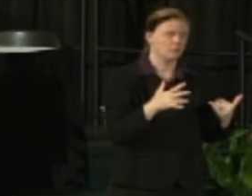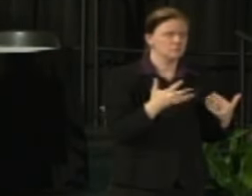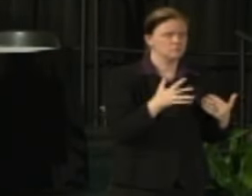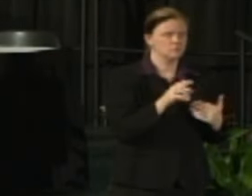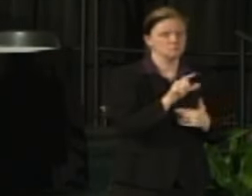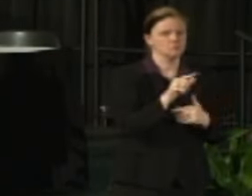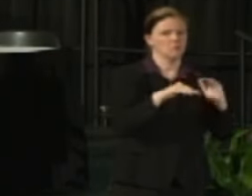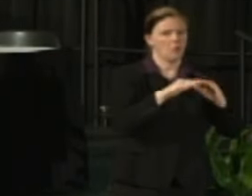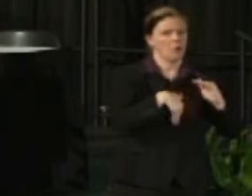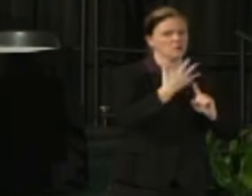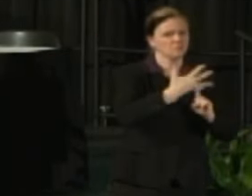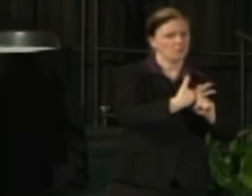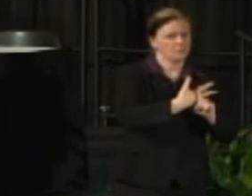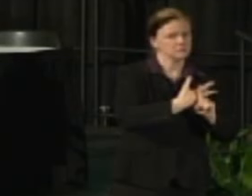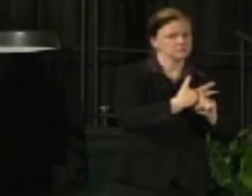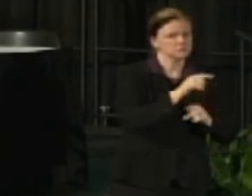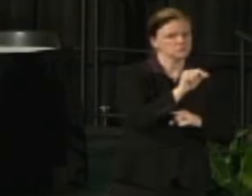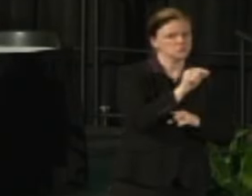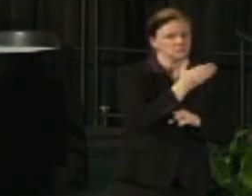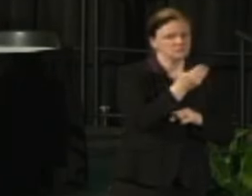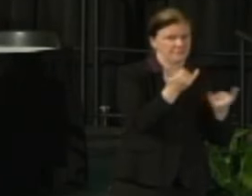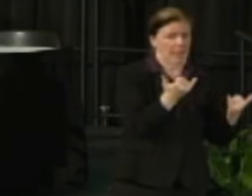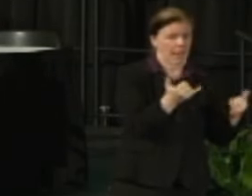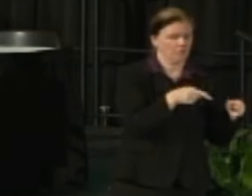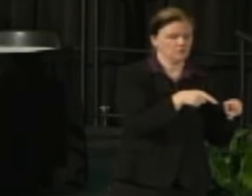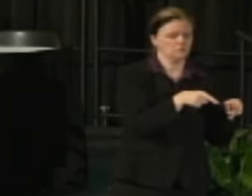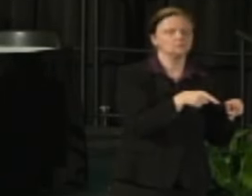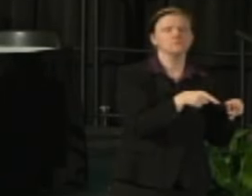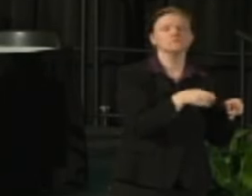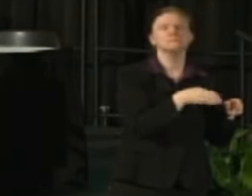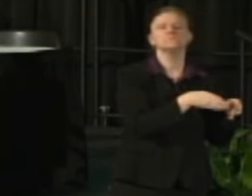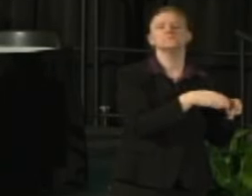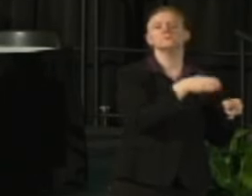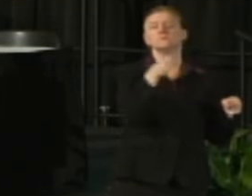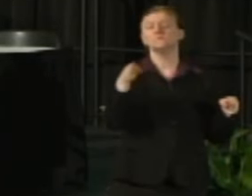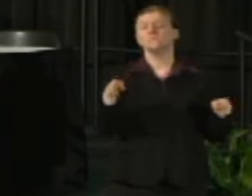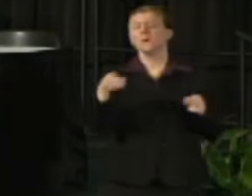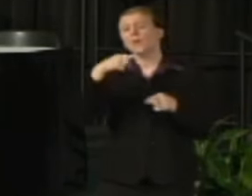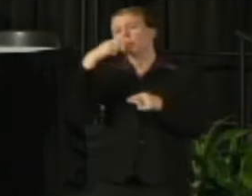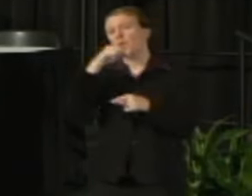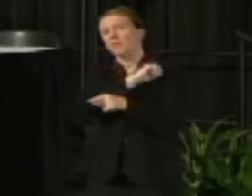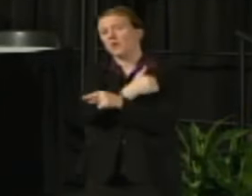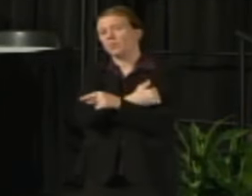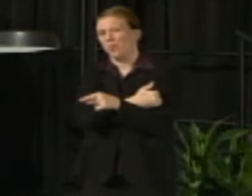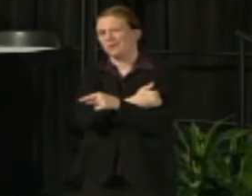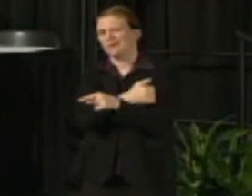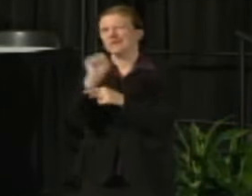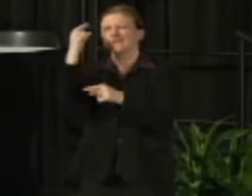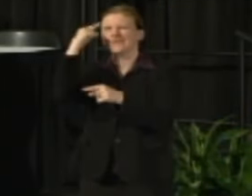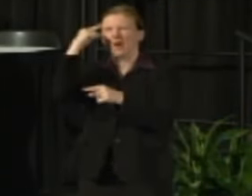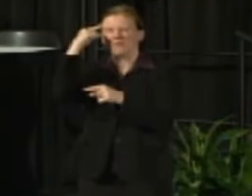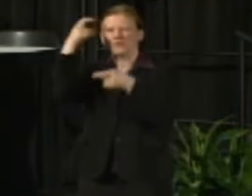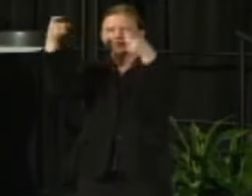than five months from now and the proposed Public Authority would be something that happens later.